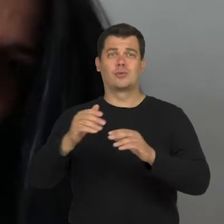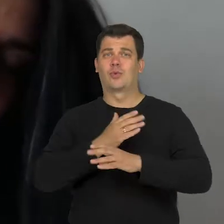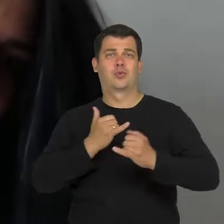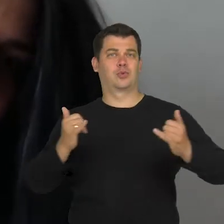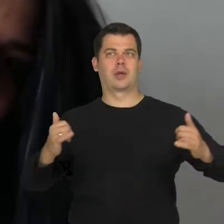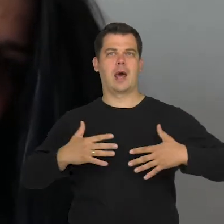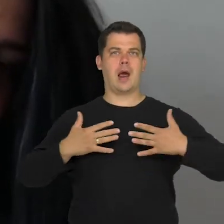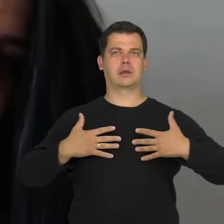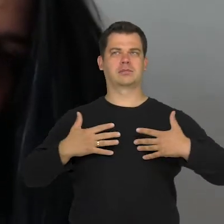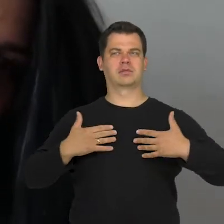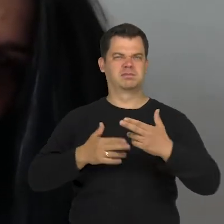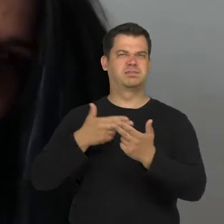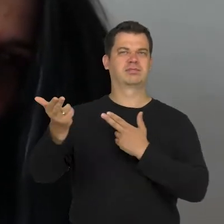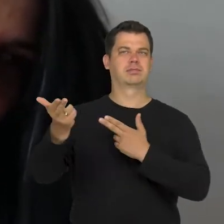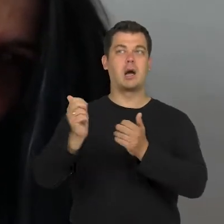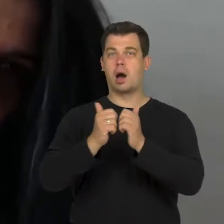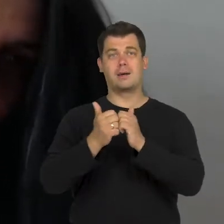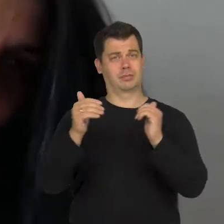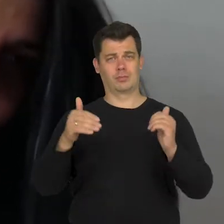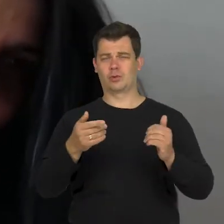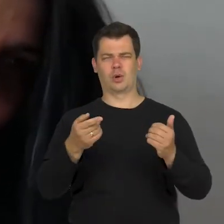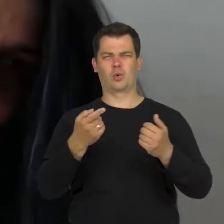and this dialogue may appear to be very disjointed.